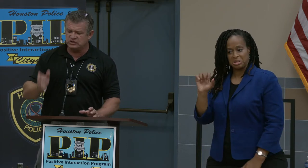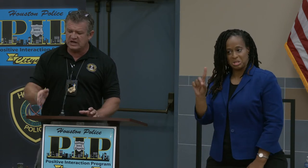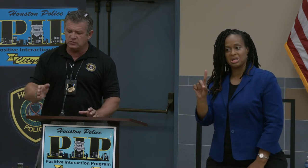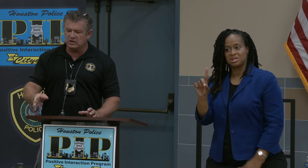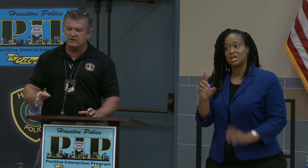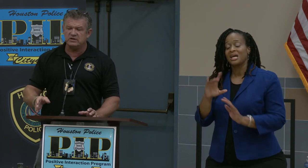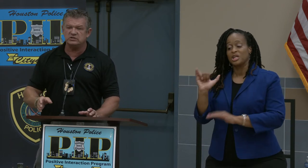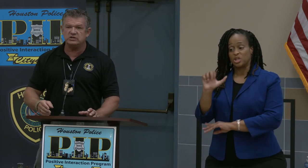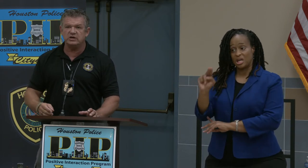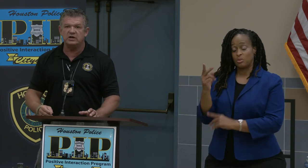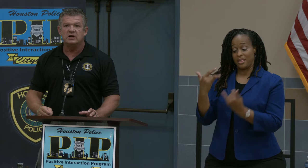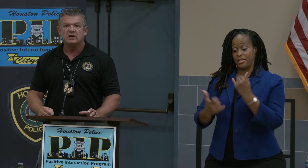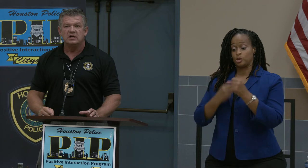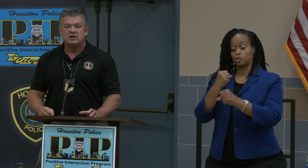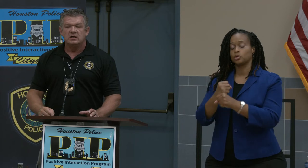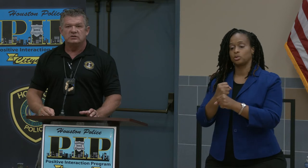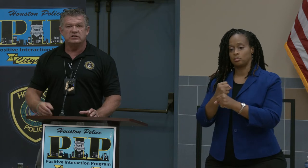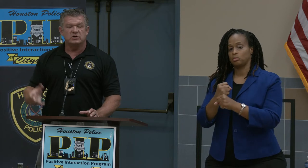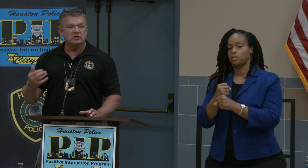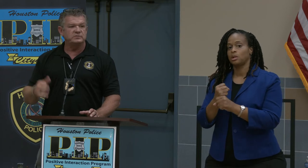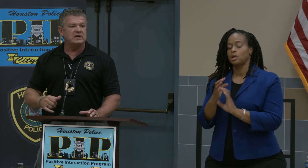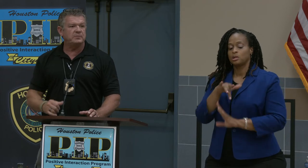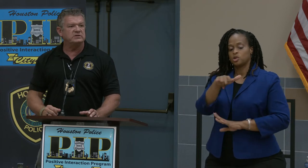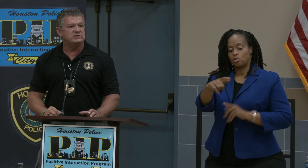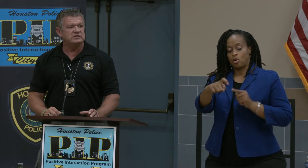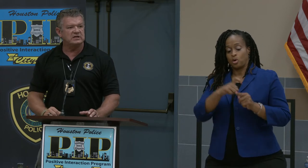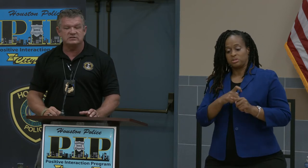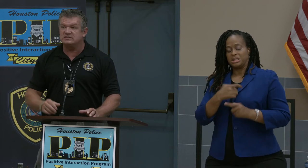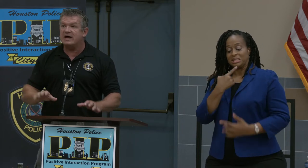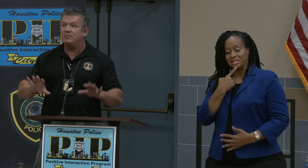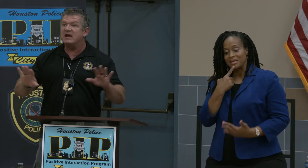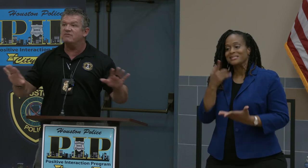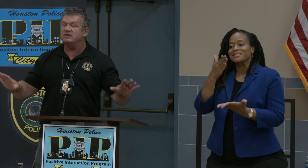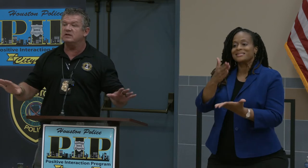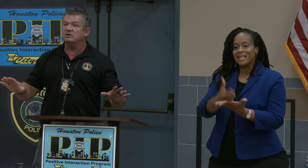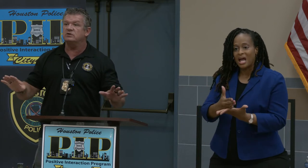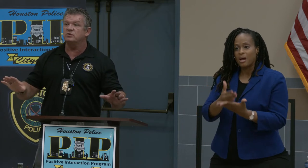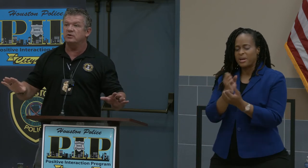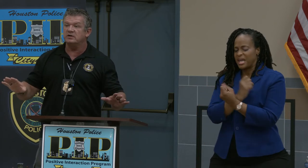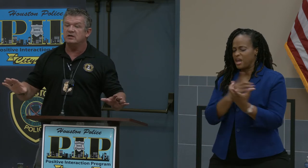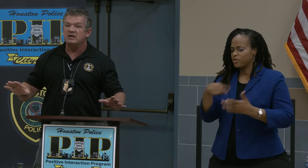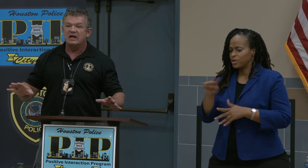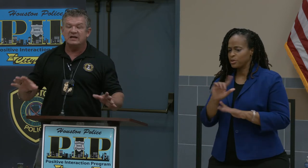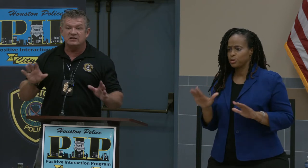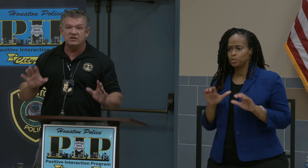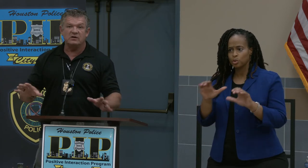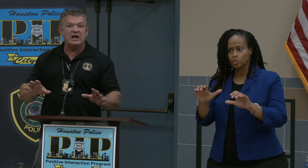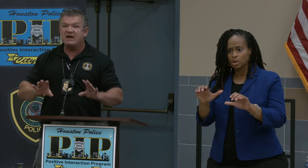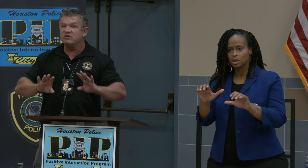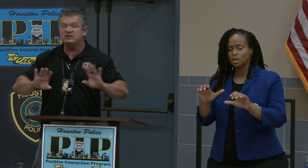January of this year, she calls me up and she says stop everything you're doing, and everything